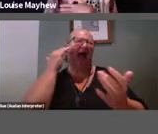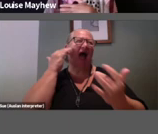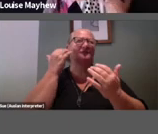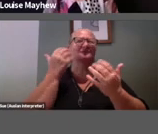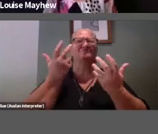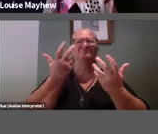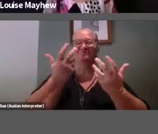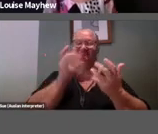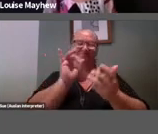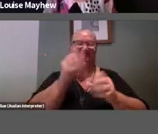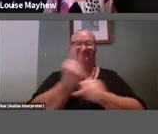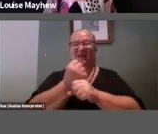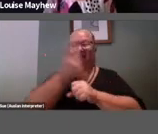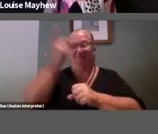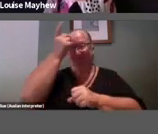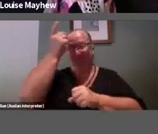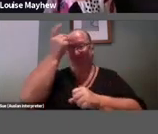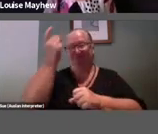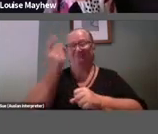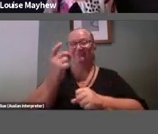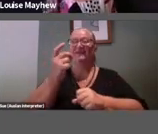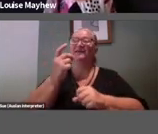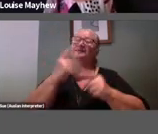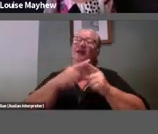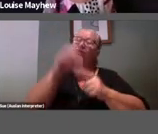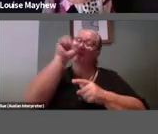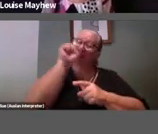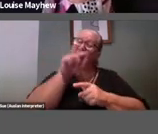I want you to remember that Hugo Ball belongs to the